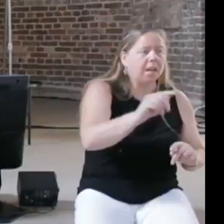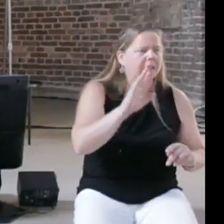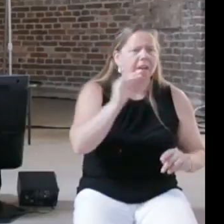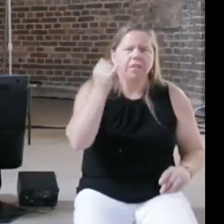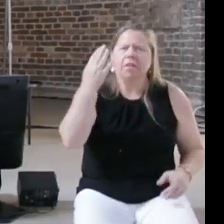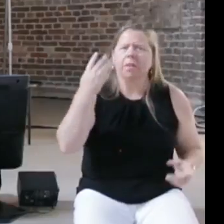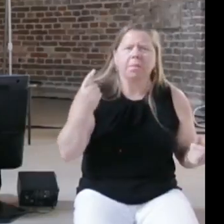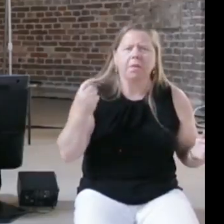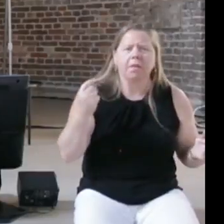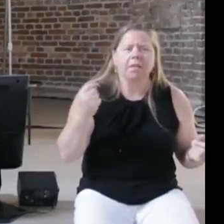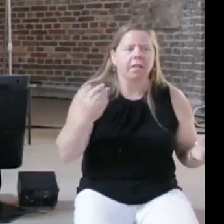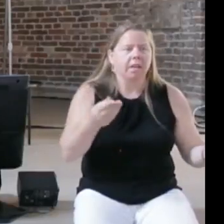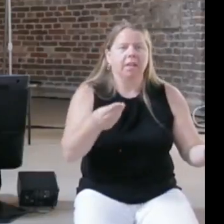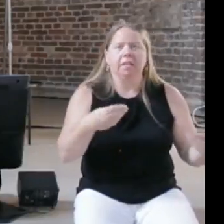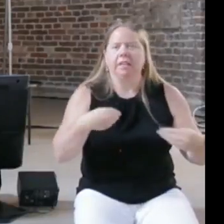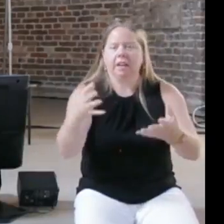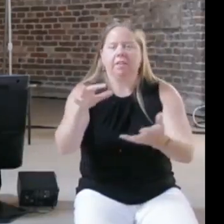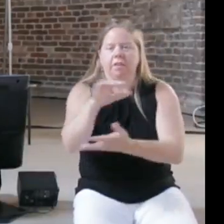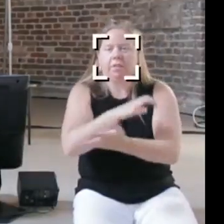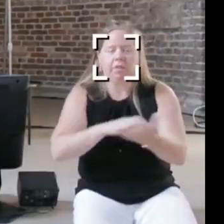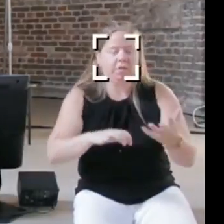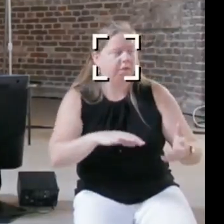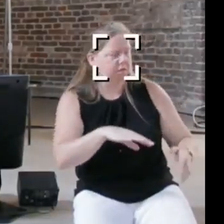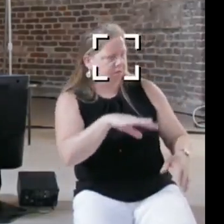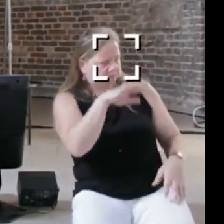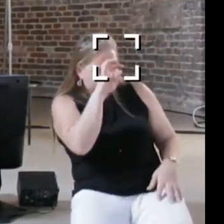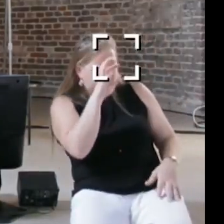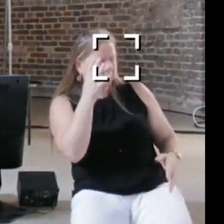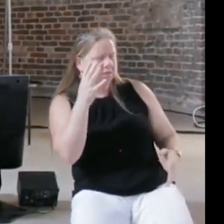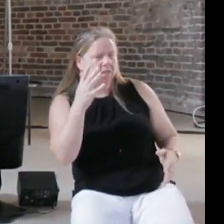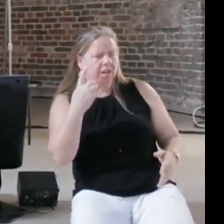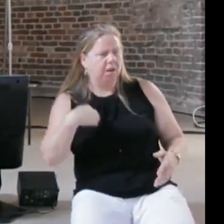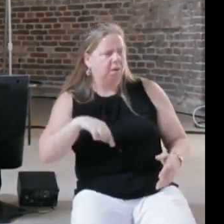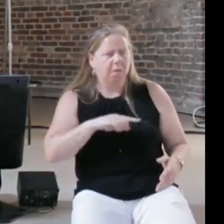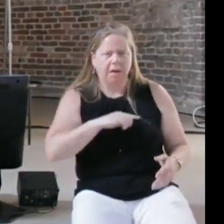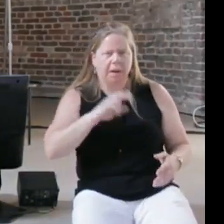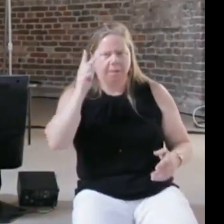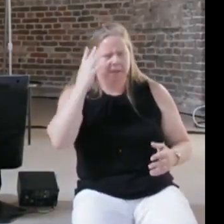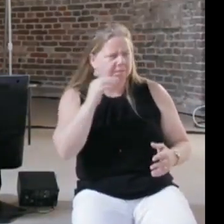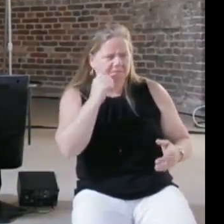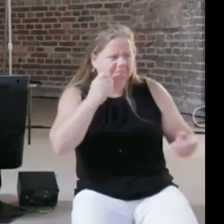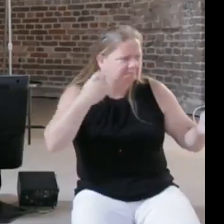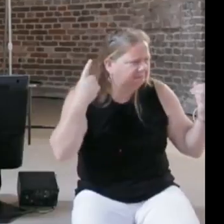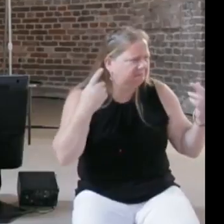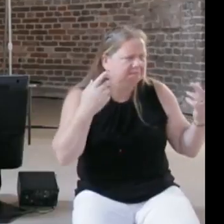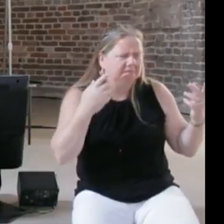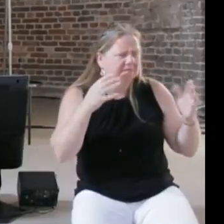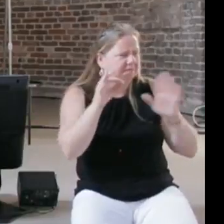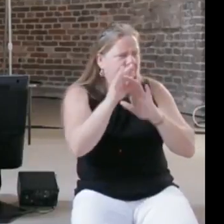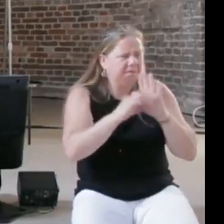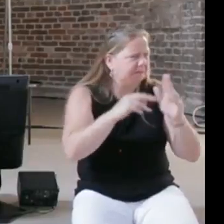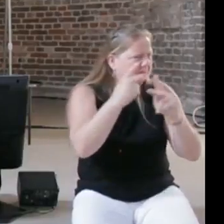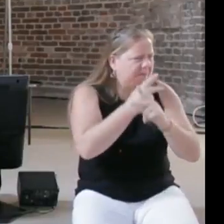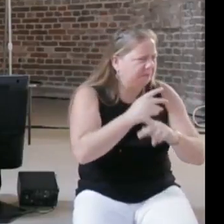to confuse us as politicians about what algorithms actually do, I have sat in seminars designed